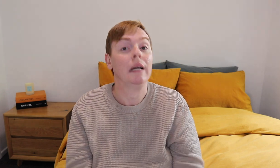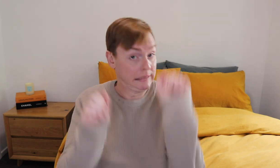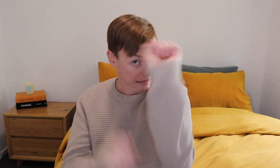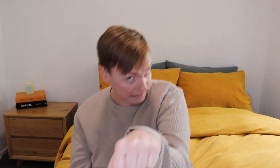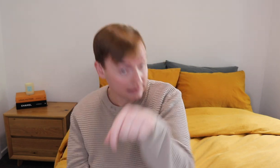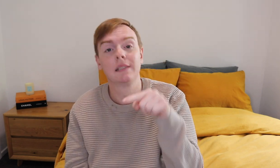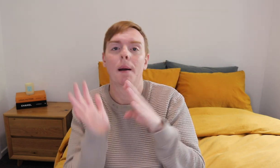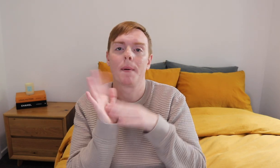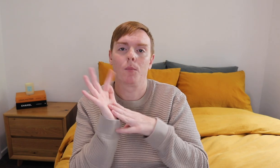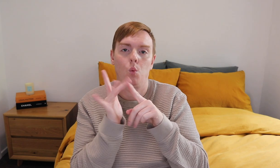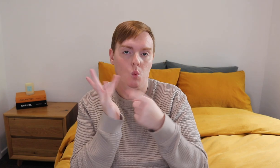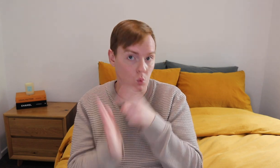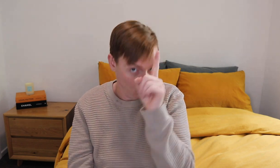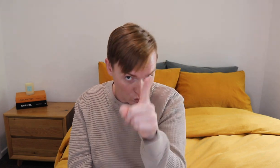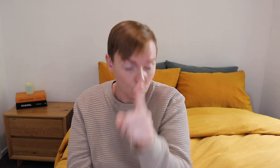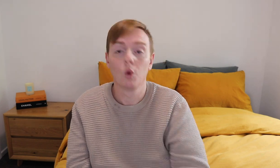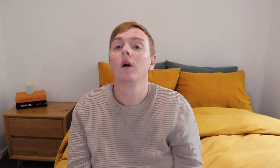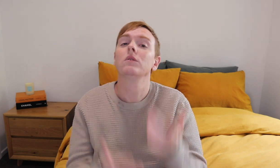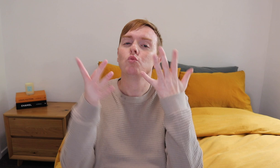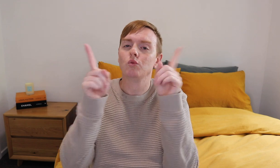A: Yes my book is a memoir. Yes.